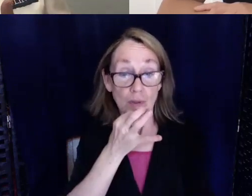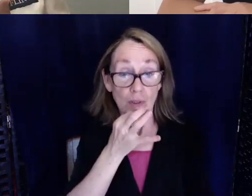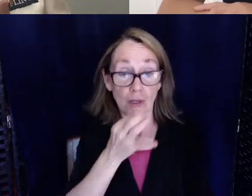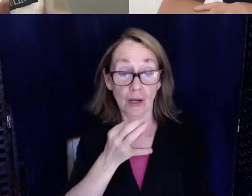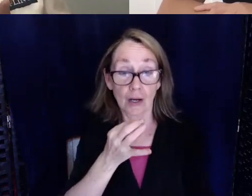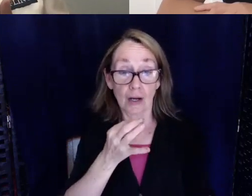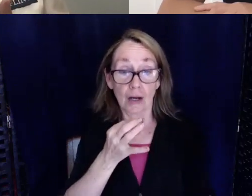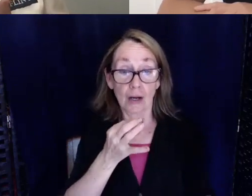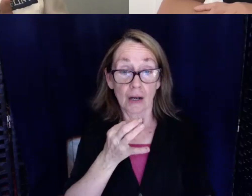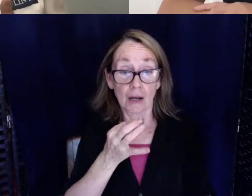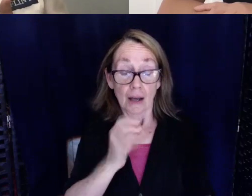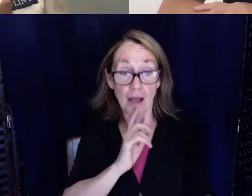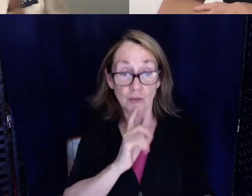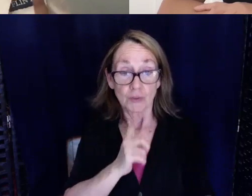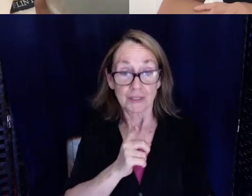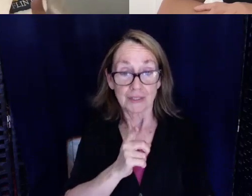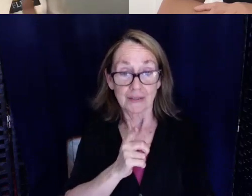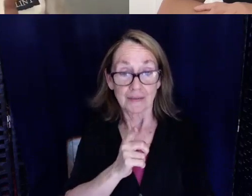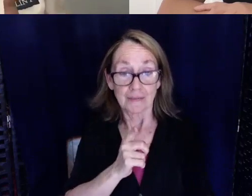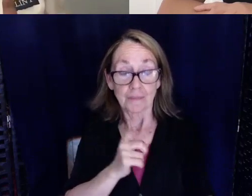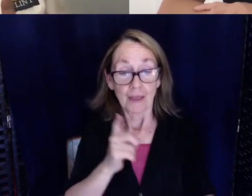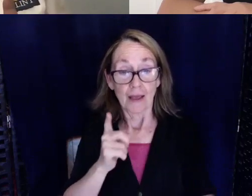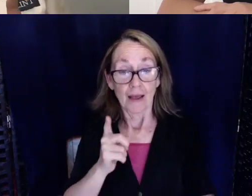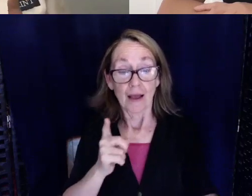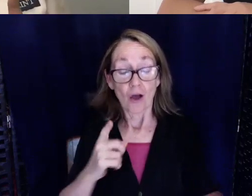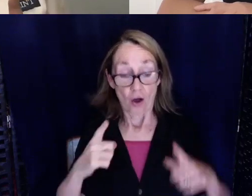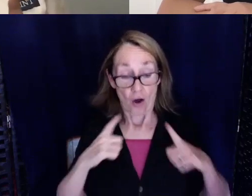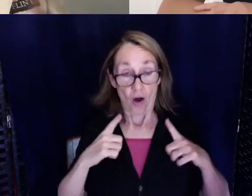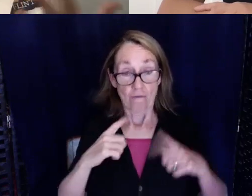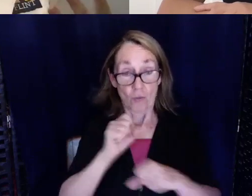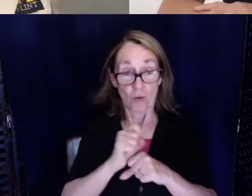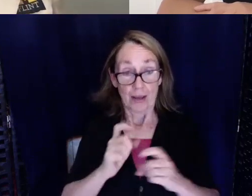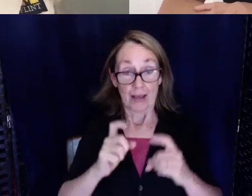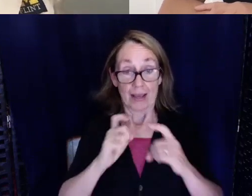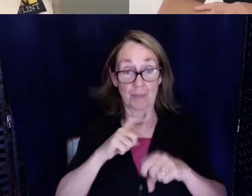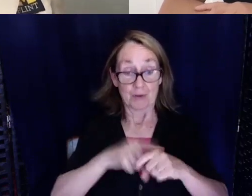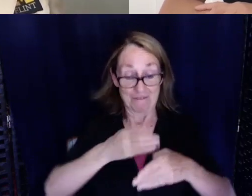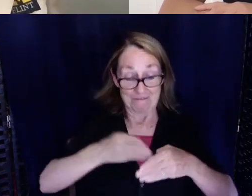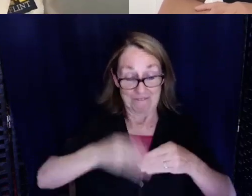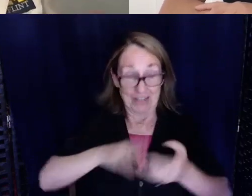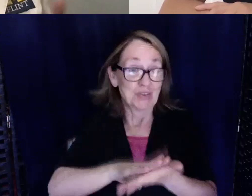There's actually taking the time off of work is giving me the time to finish up school so